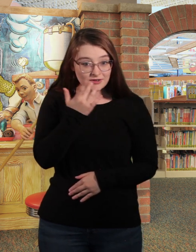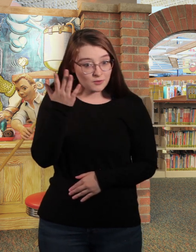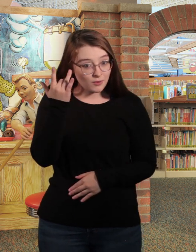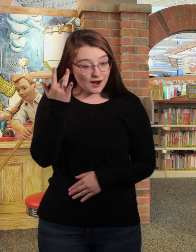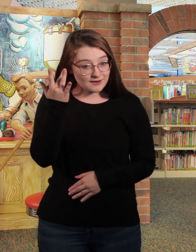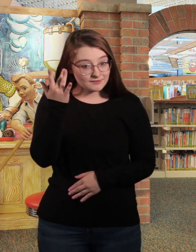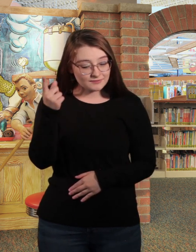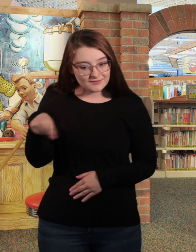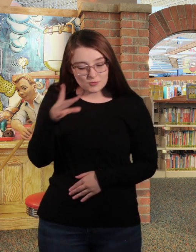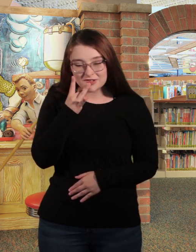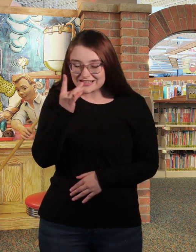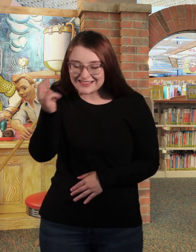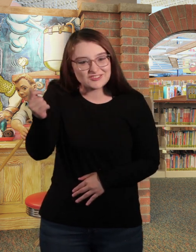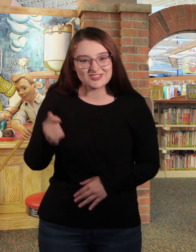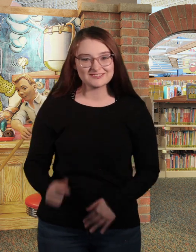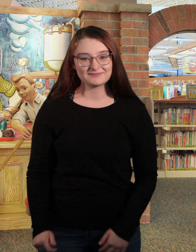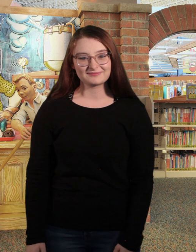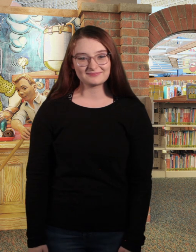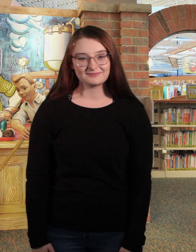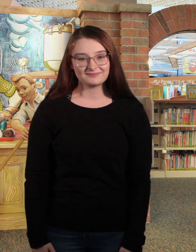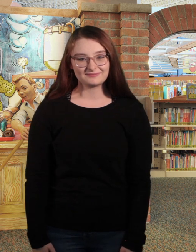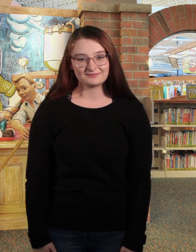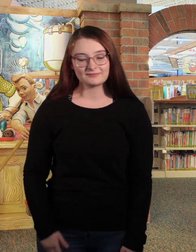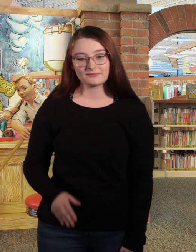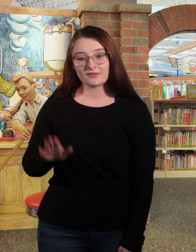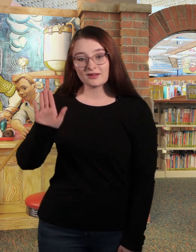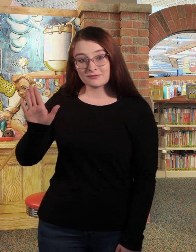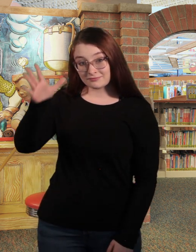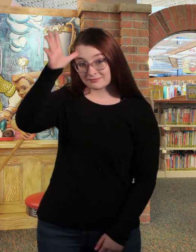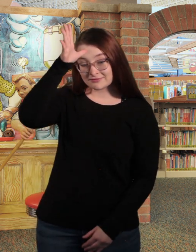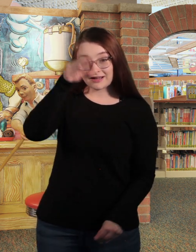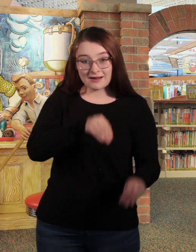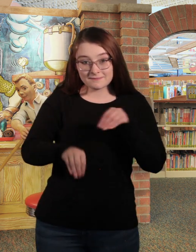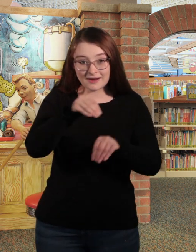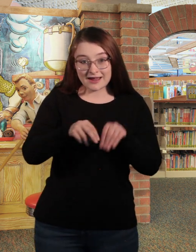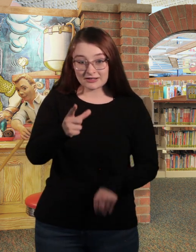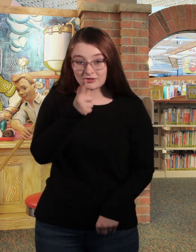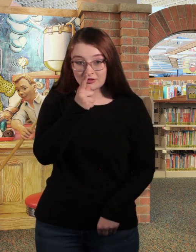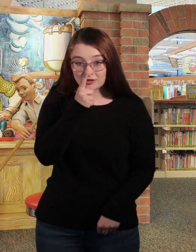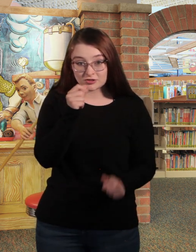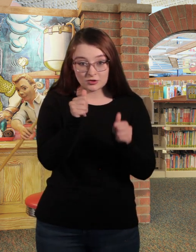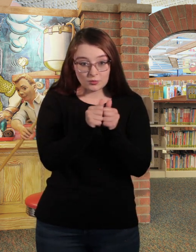favorite because ponies are delicious. Penelope's dad packed her a lunch of 300 tuna sandwiches